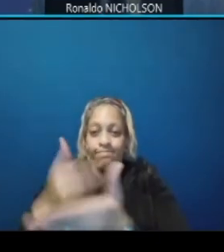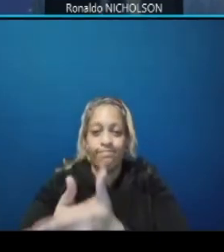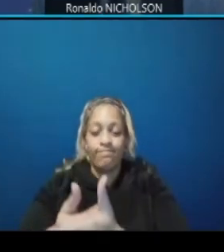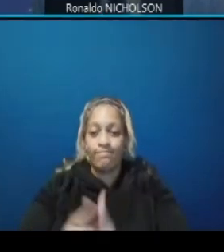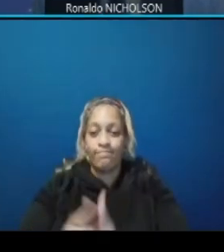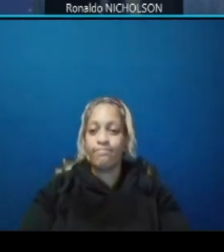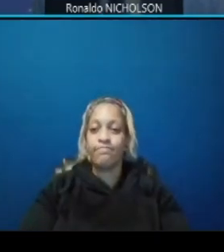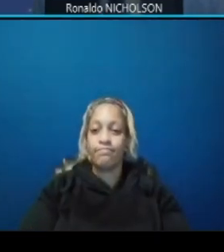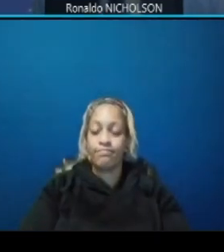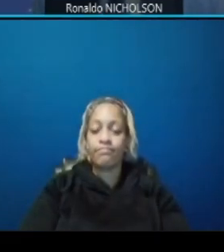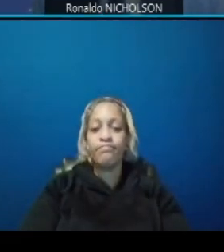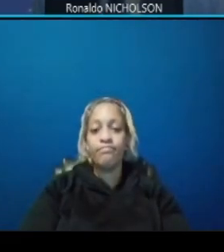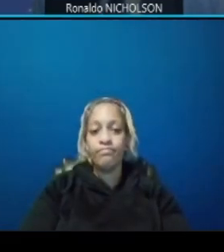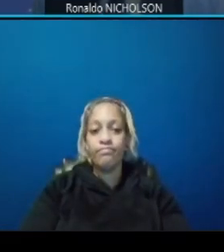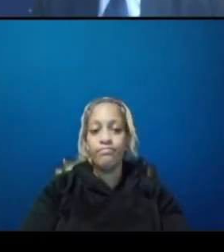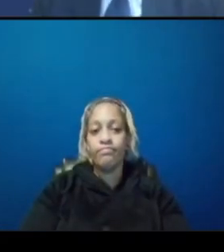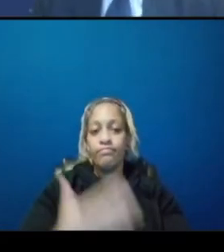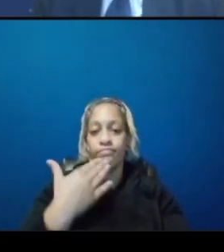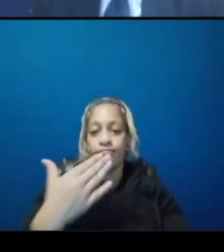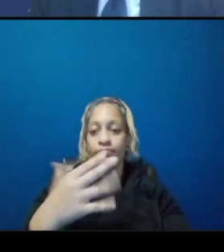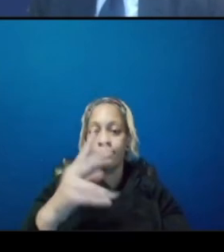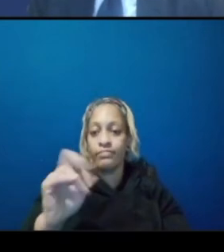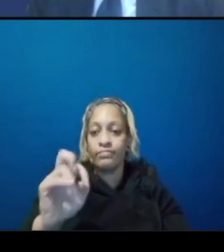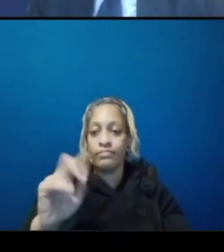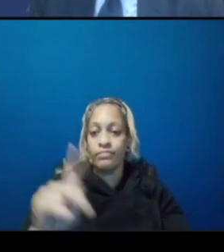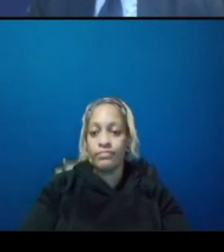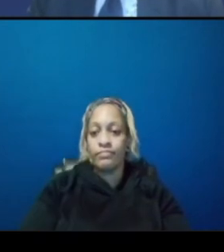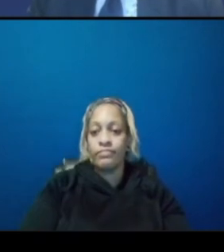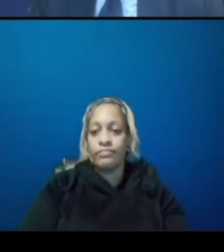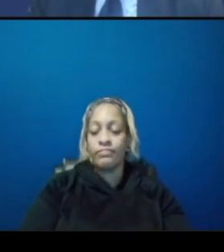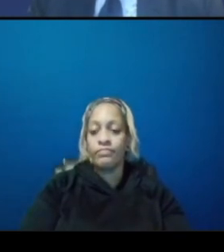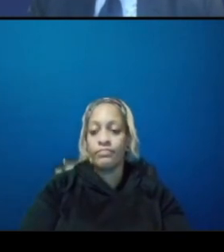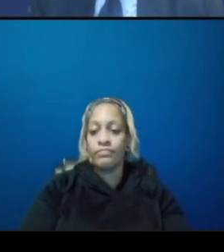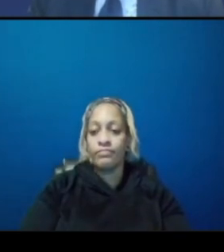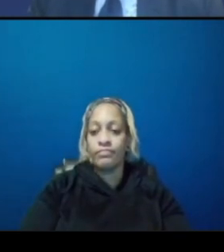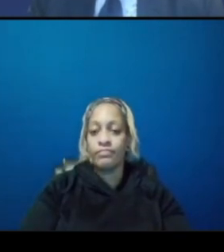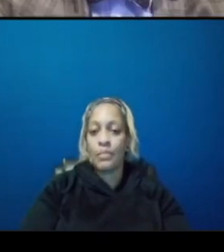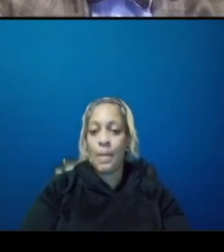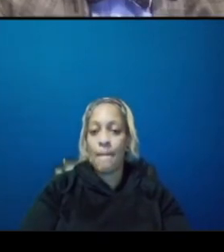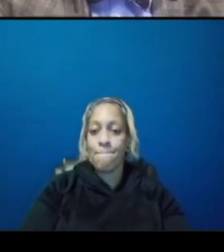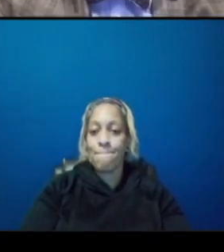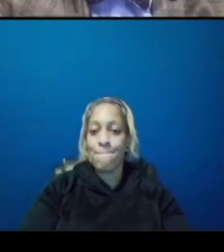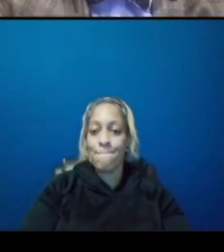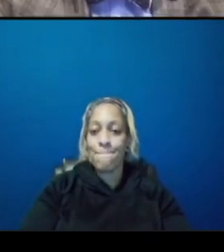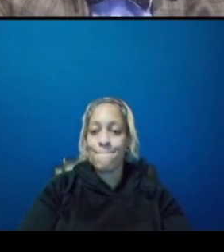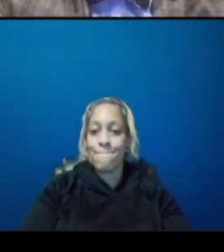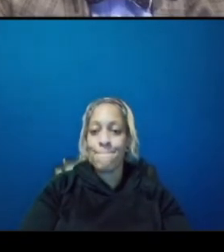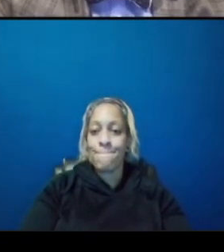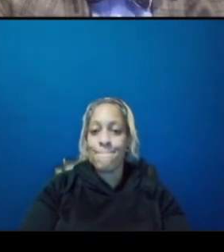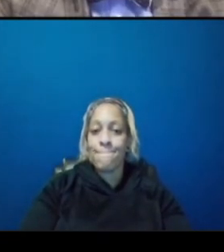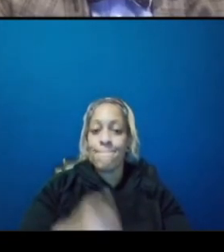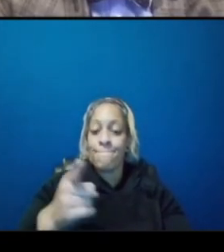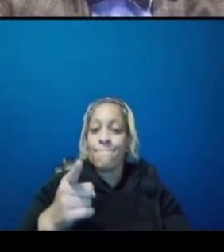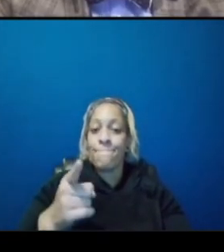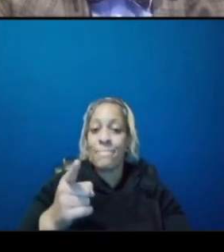thanks nick the next question for the x i'm sorry what about the circulator bus